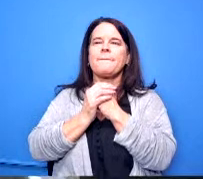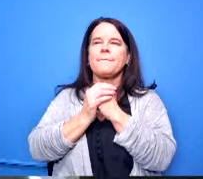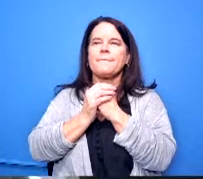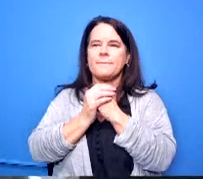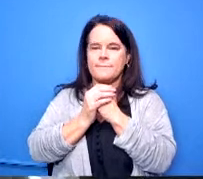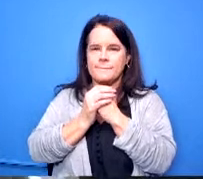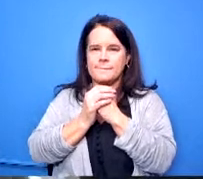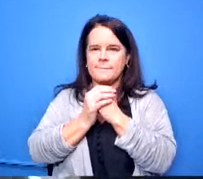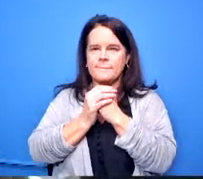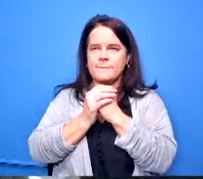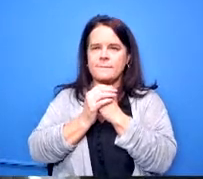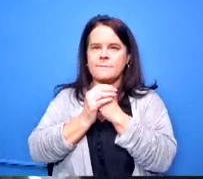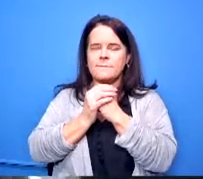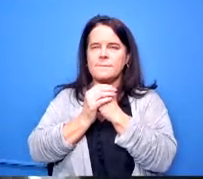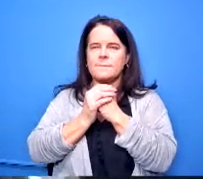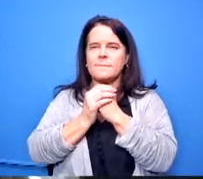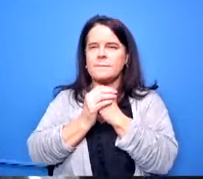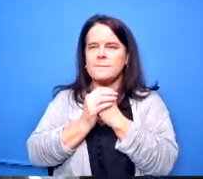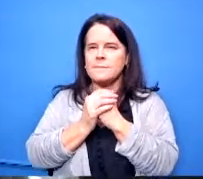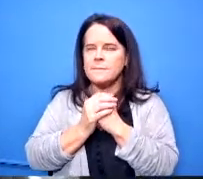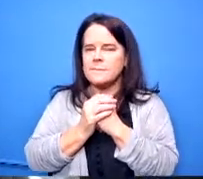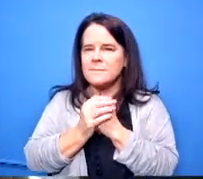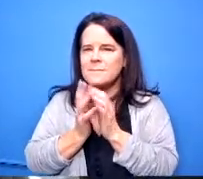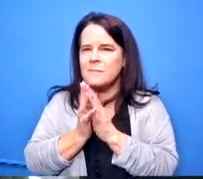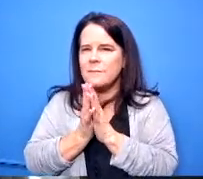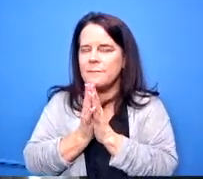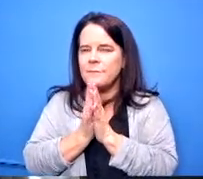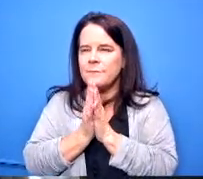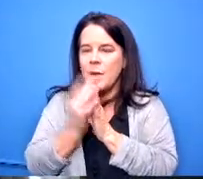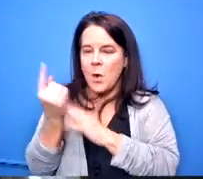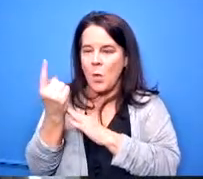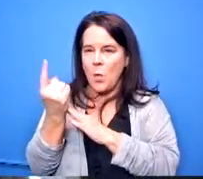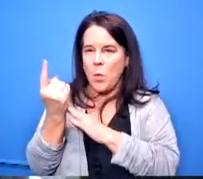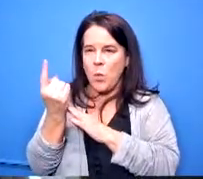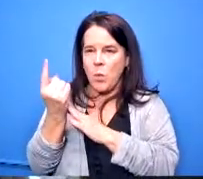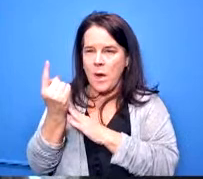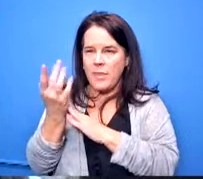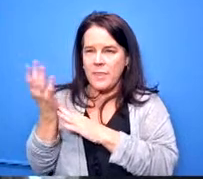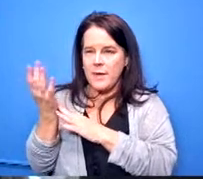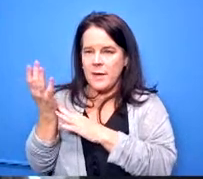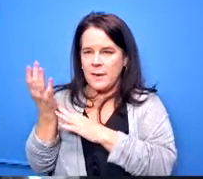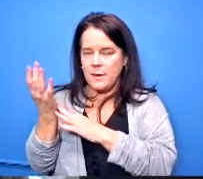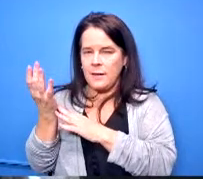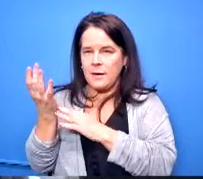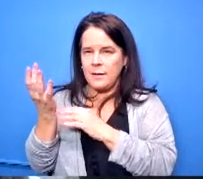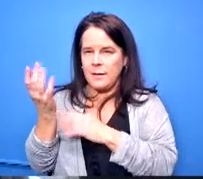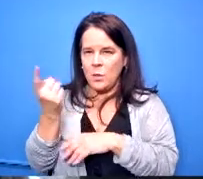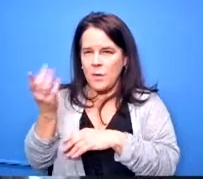it but we also like we said one of the things that we're doing um because i know for those that were